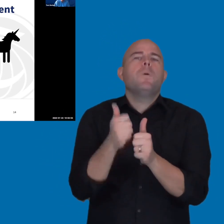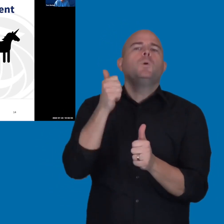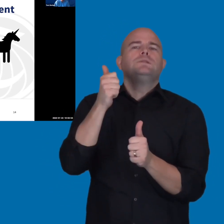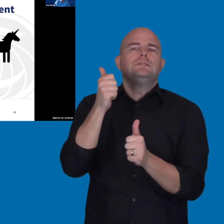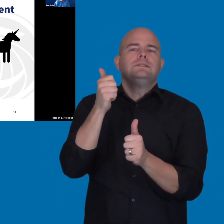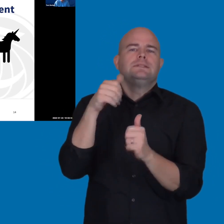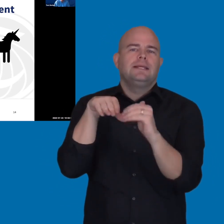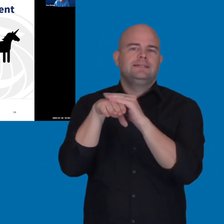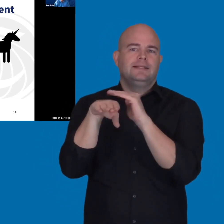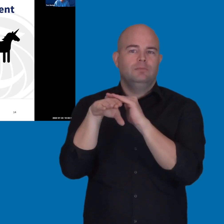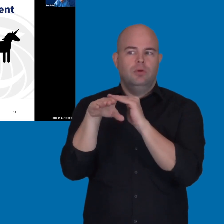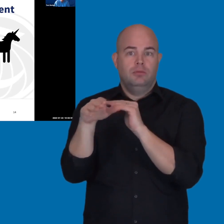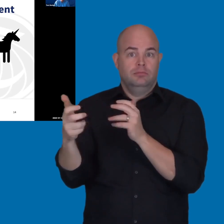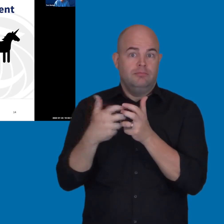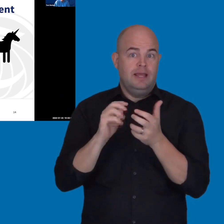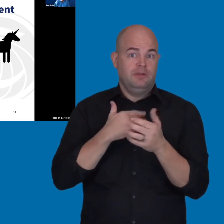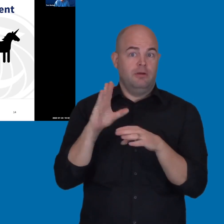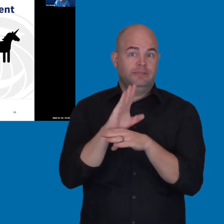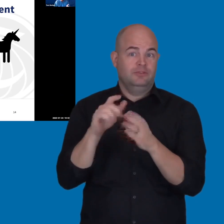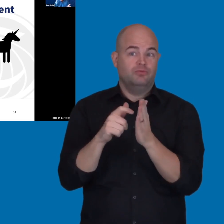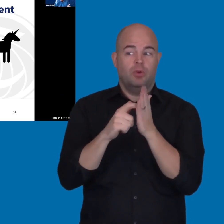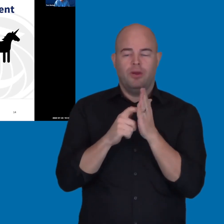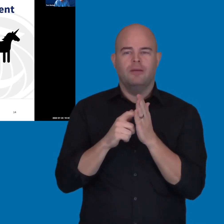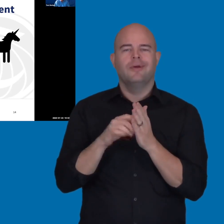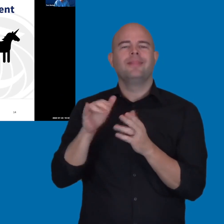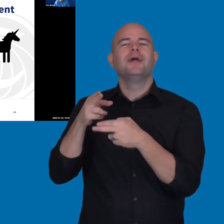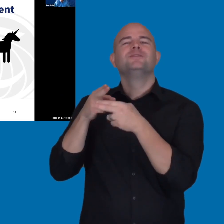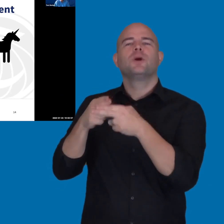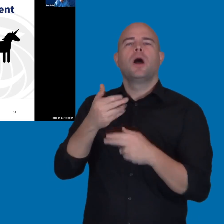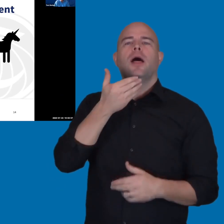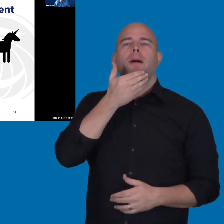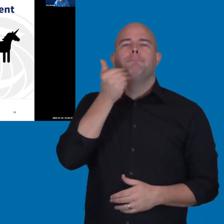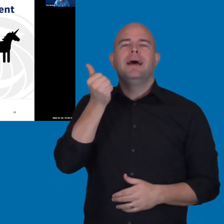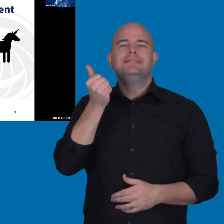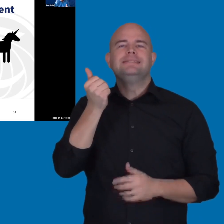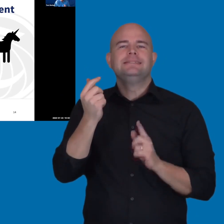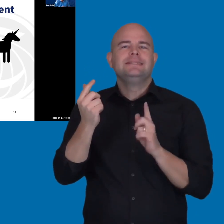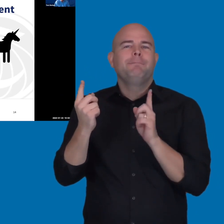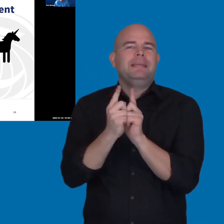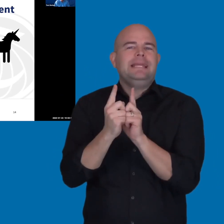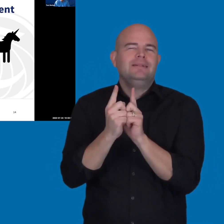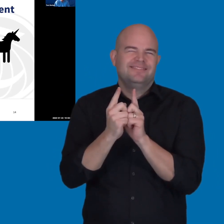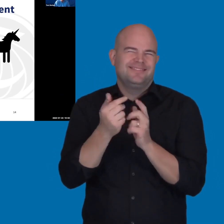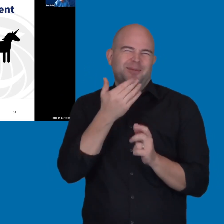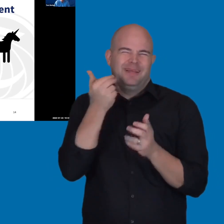that meets our business requirements. This is what's known as the "best meets" standard or "best meets" exception.